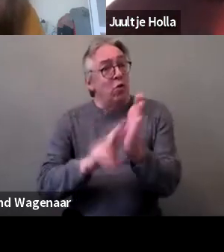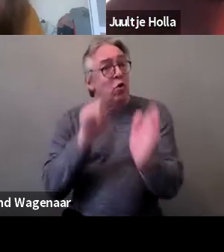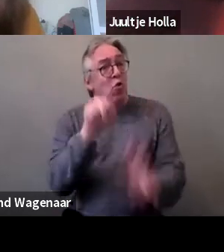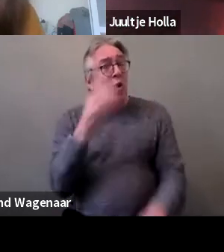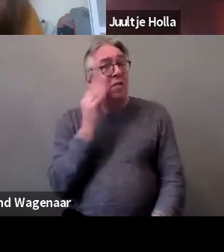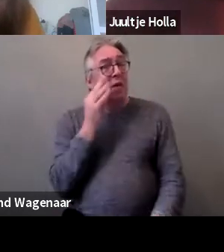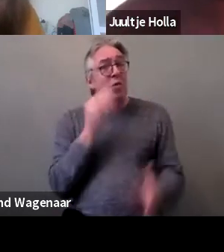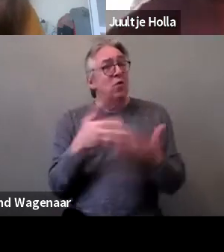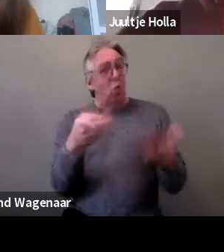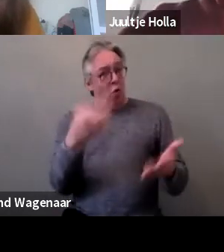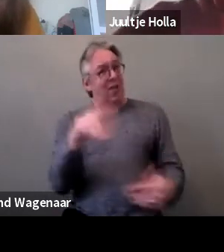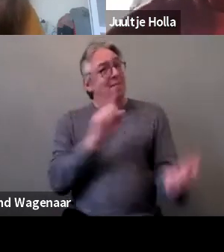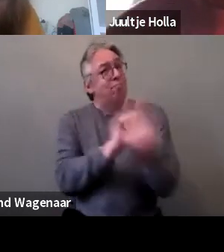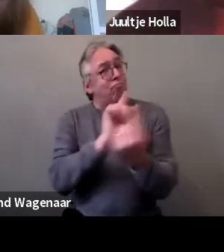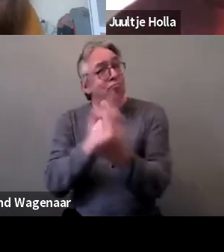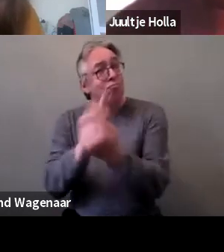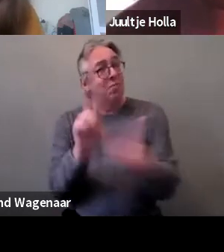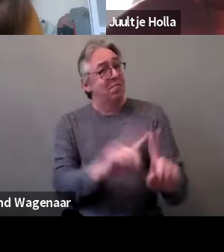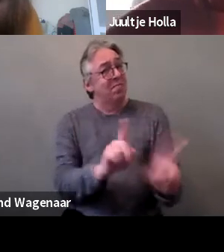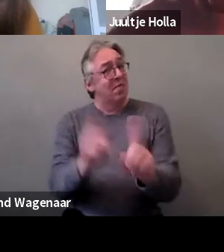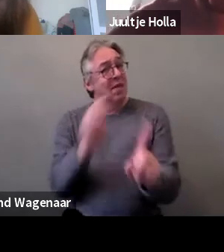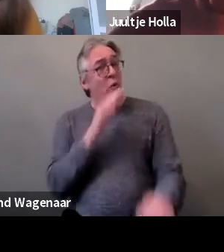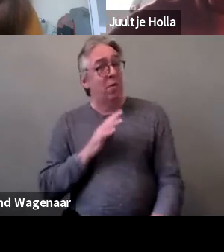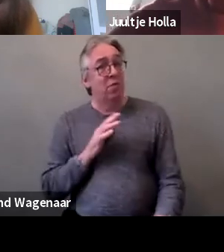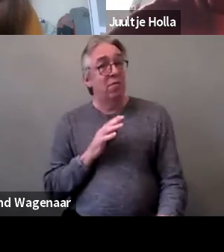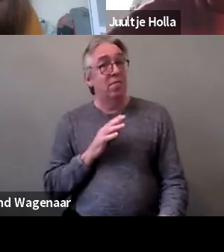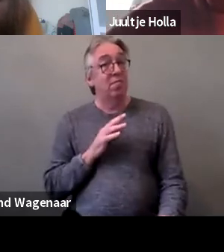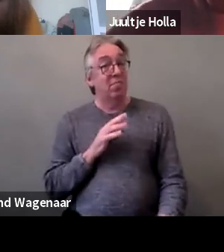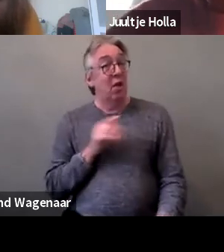talking to women like using psychiatric treatment